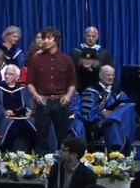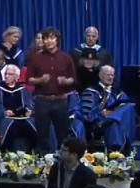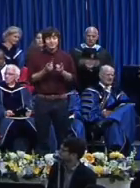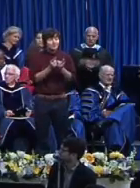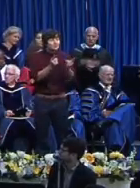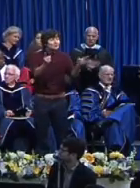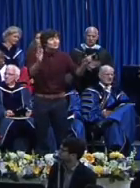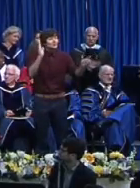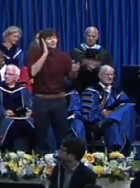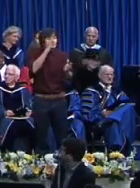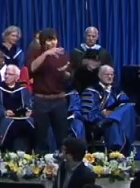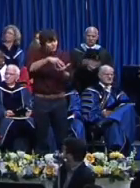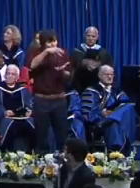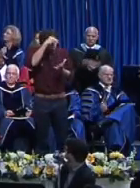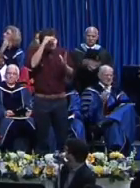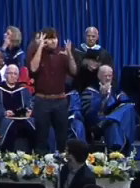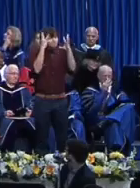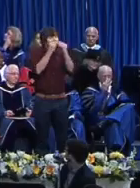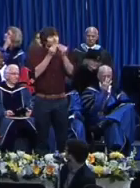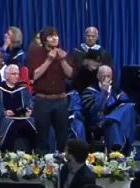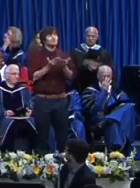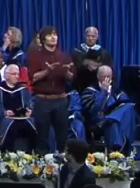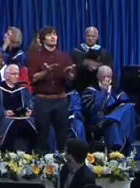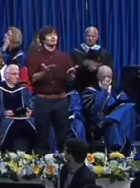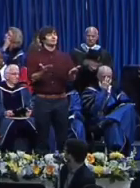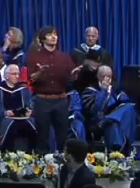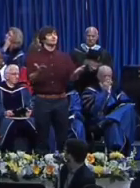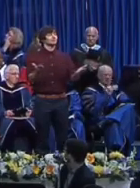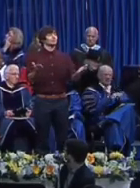Soon you will hear where beauty lies